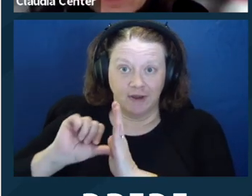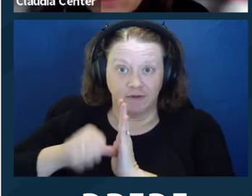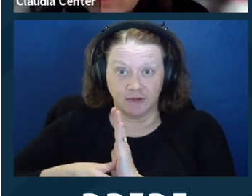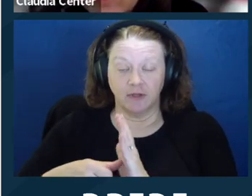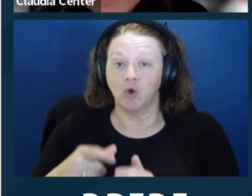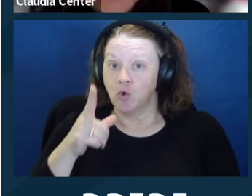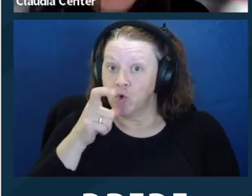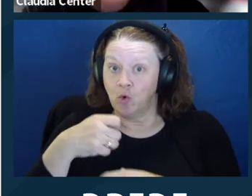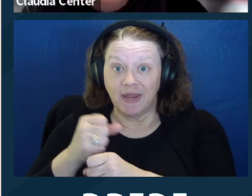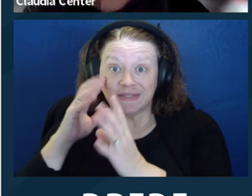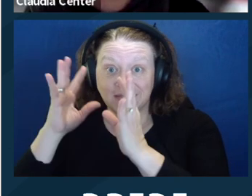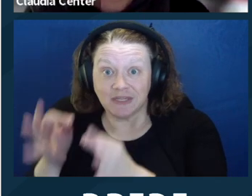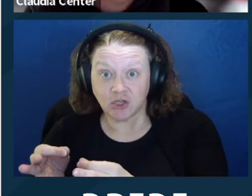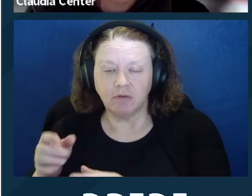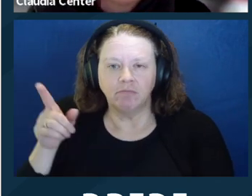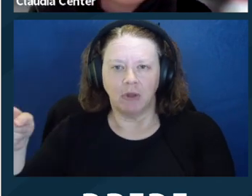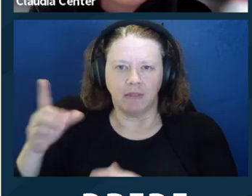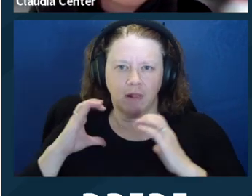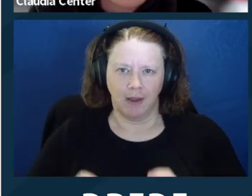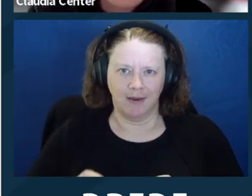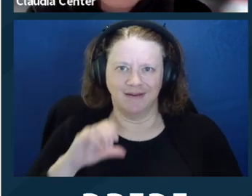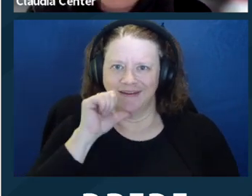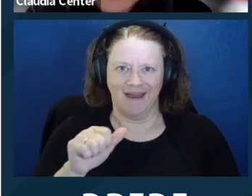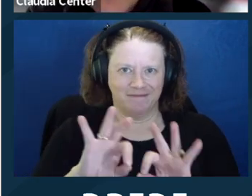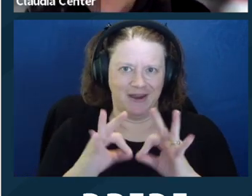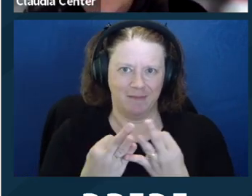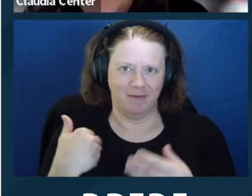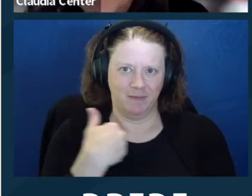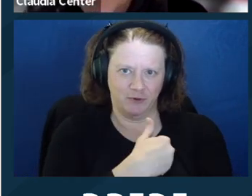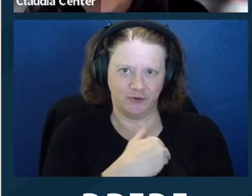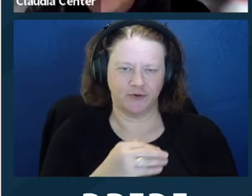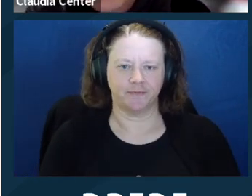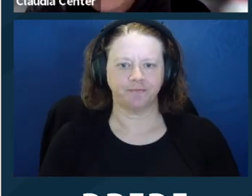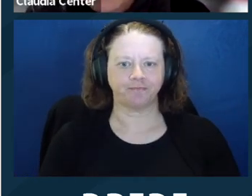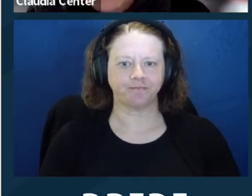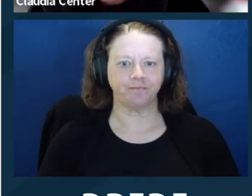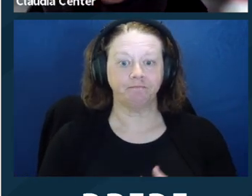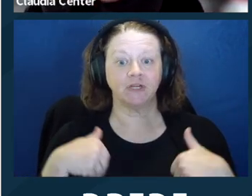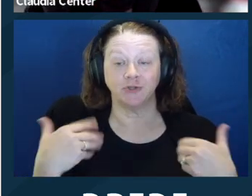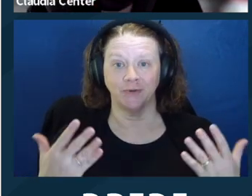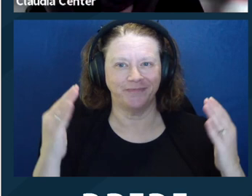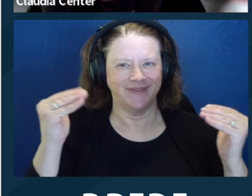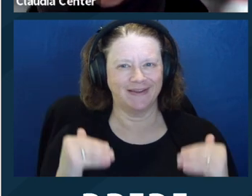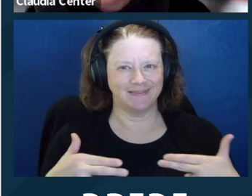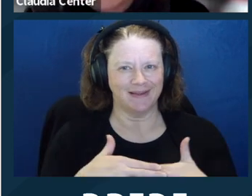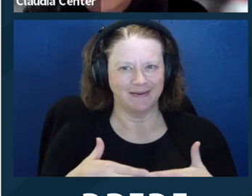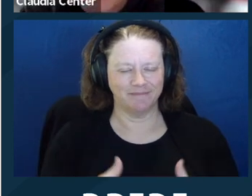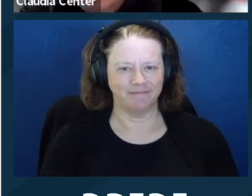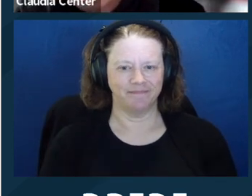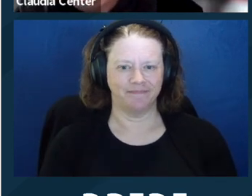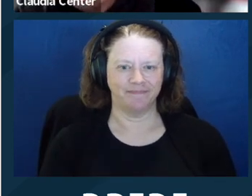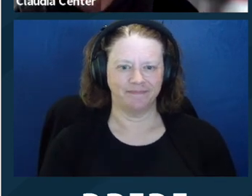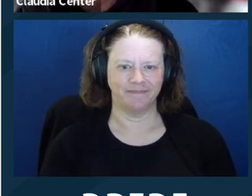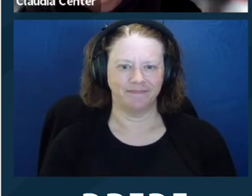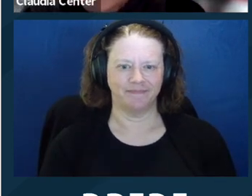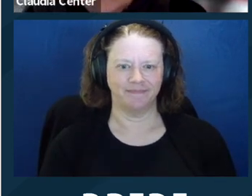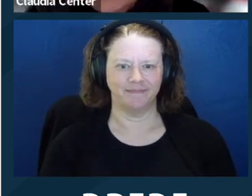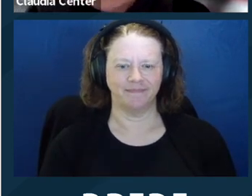So next slide. Okay. So now I'm going to talk a little bit about case law about this question